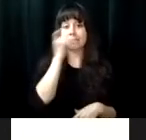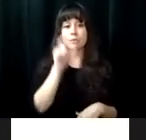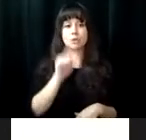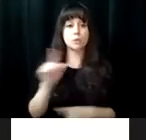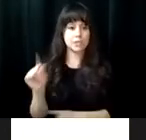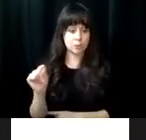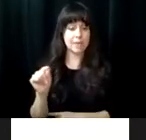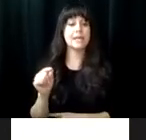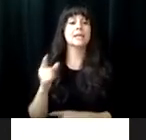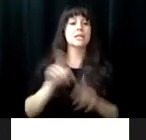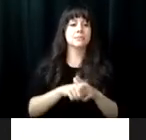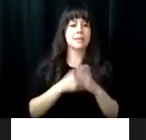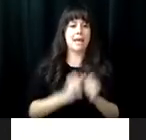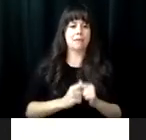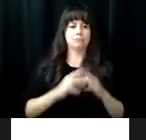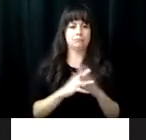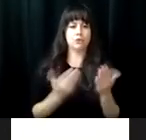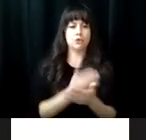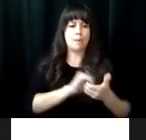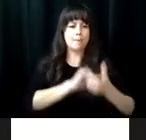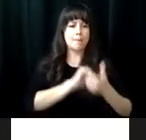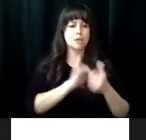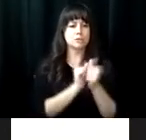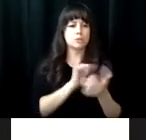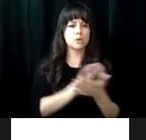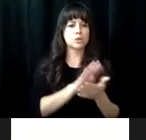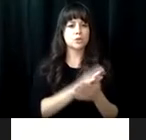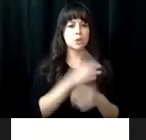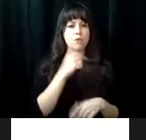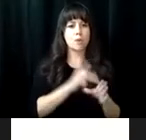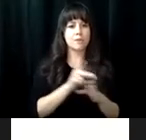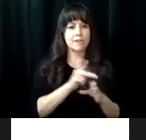a college prep program for students with vision loss. In the summer of